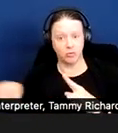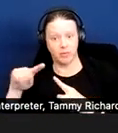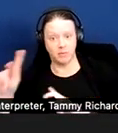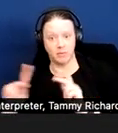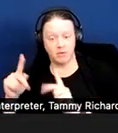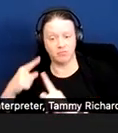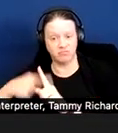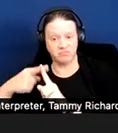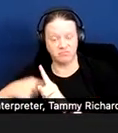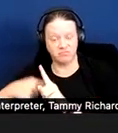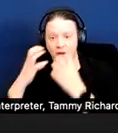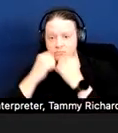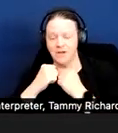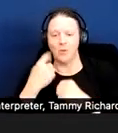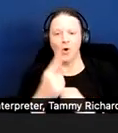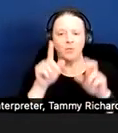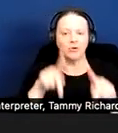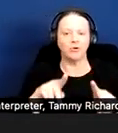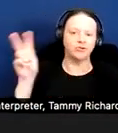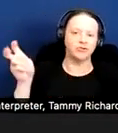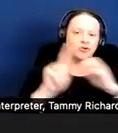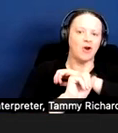One person's trash is another person's treasure.